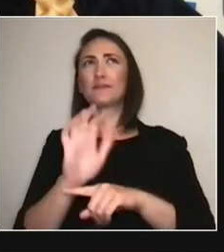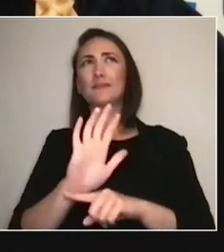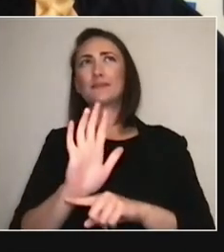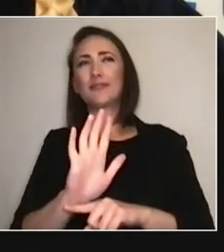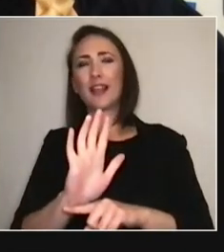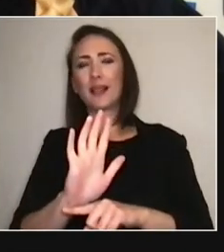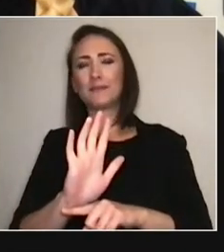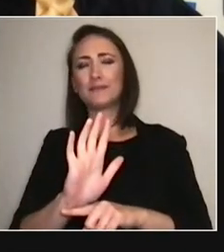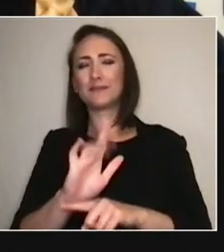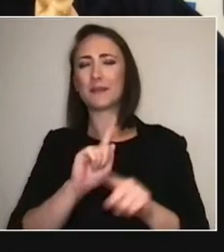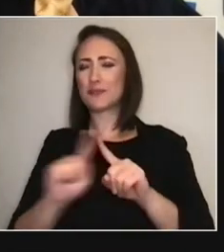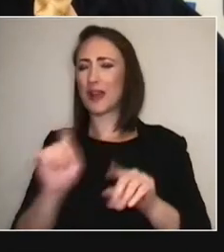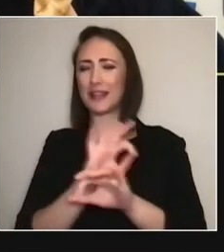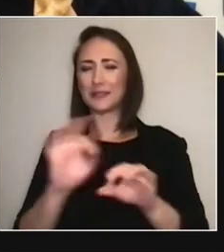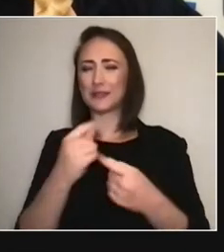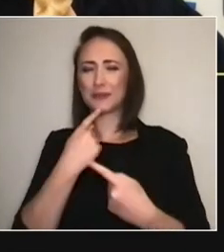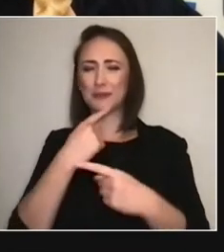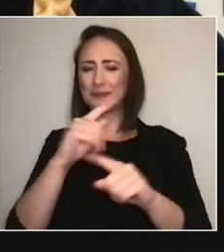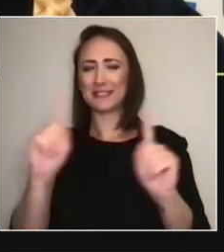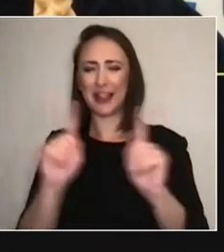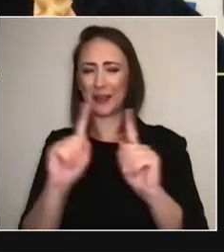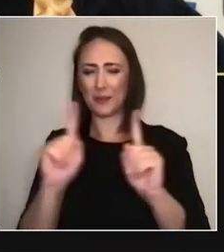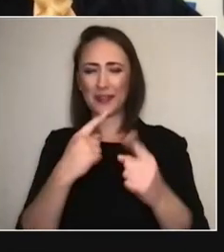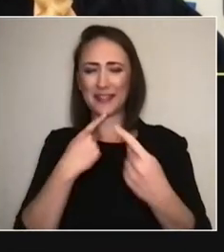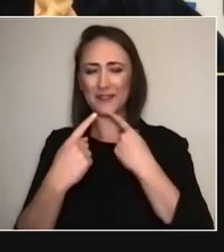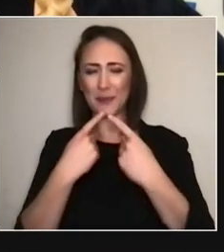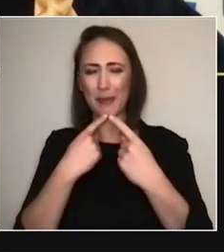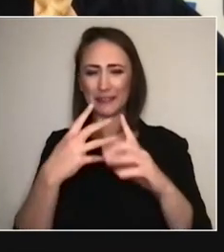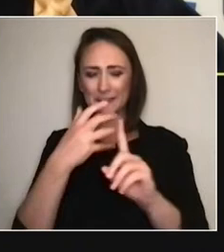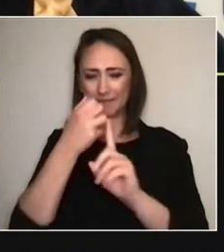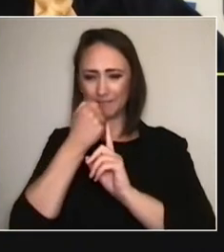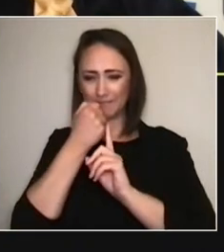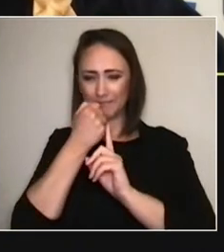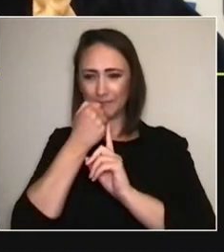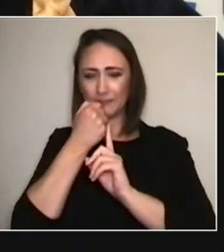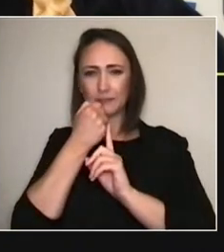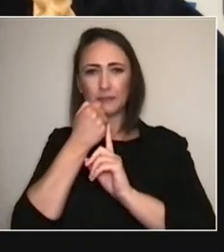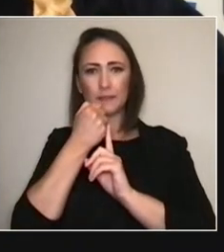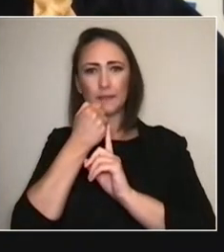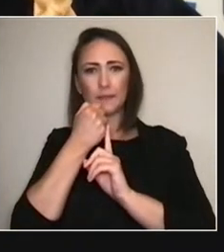Rather than trying not to give something away. The artist is Giorgia Ohanesian Nardin.